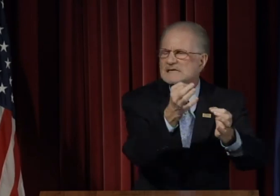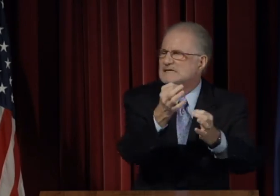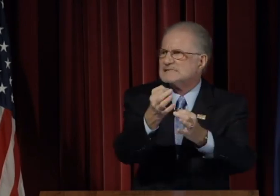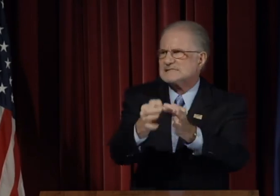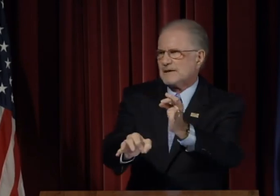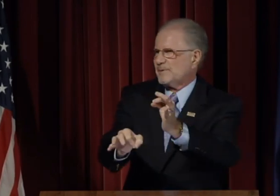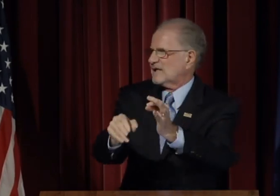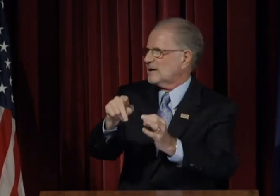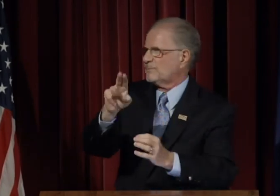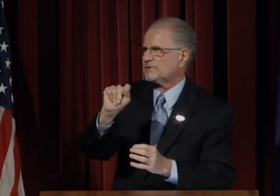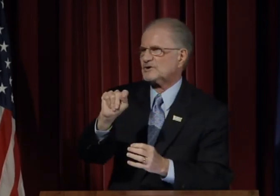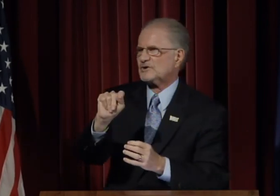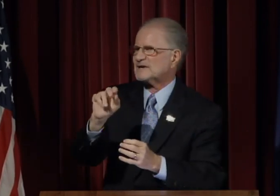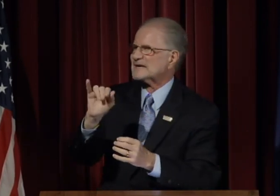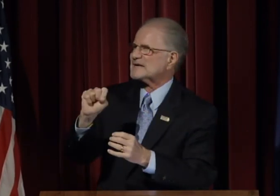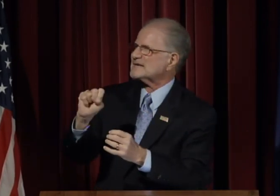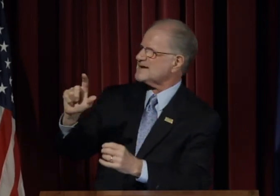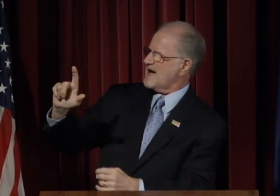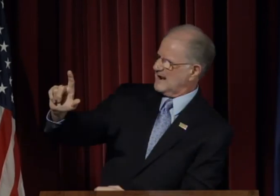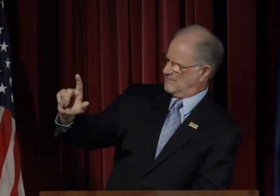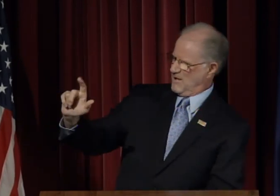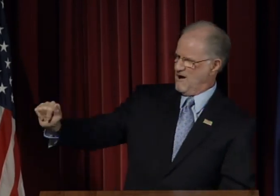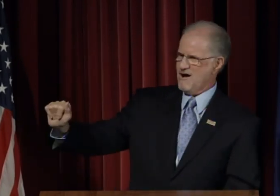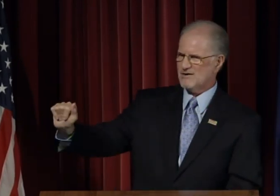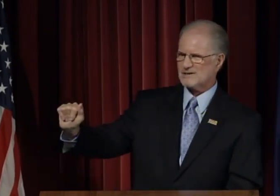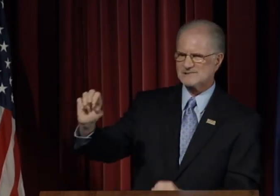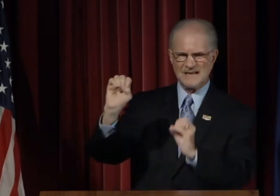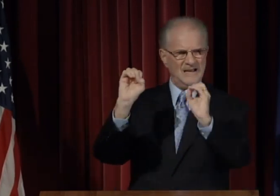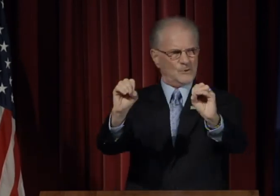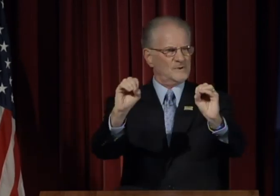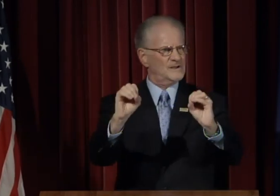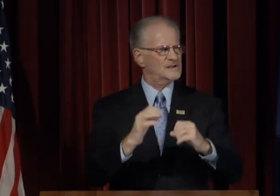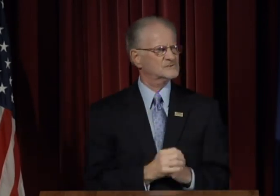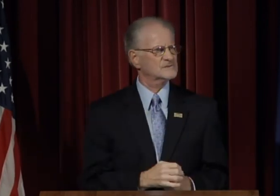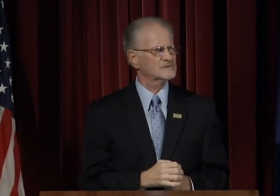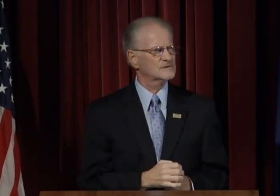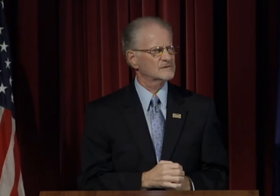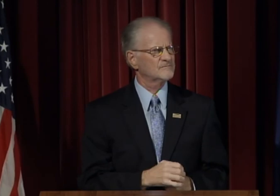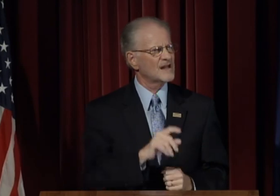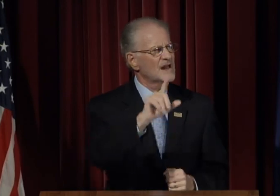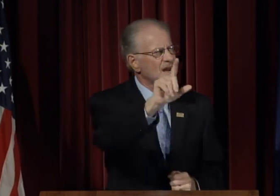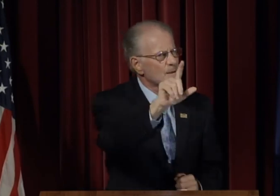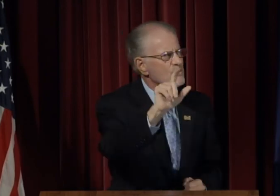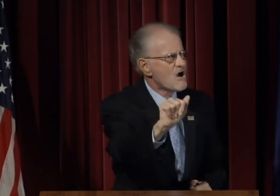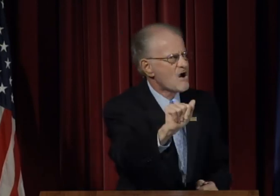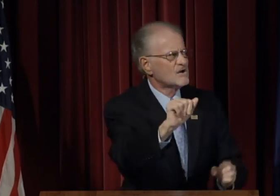Simply put, a Liberal Arts education.